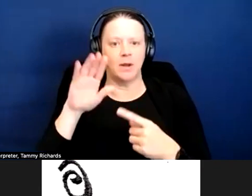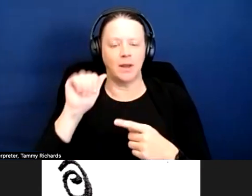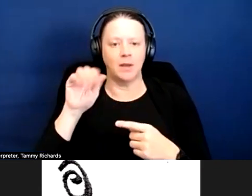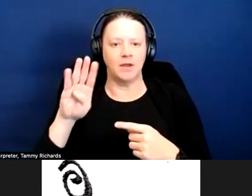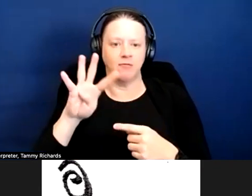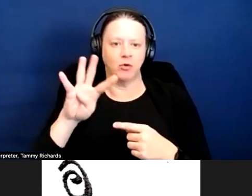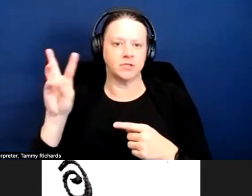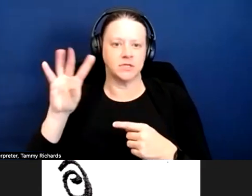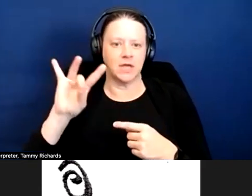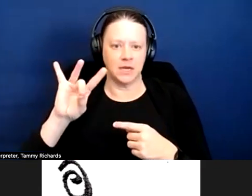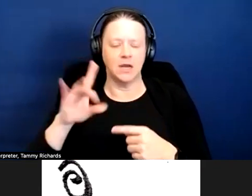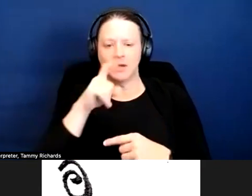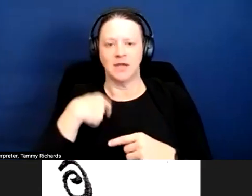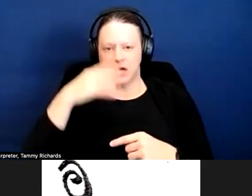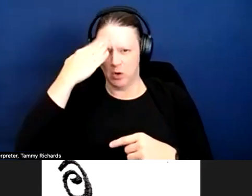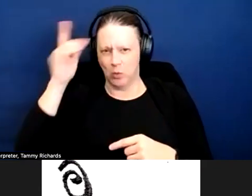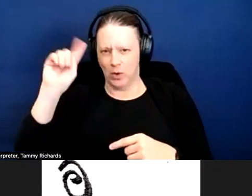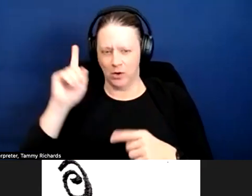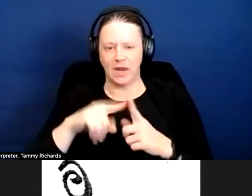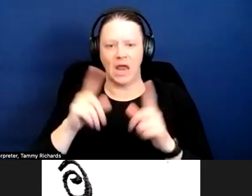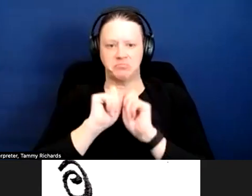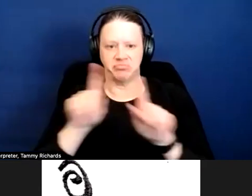asked about, because -- I know where it is, it will be easy for me to pull up.